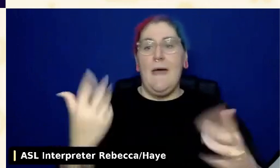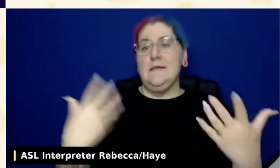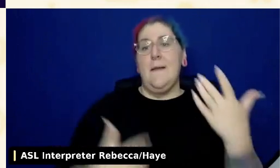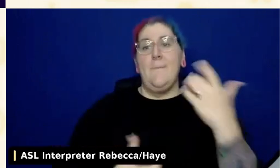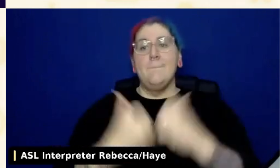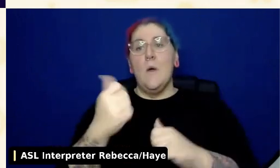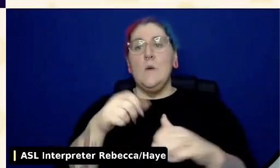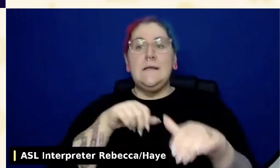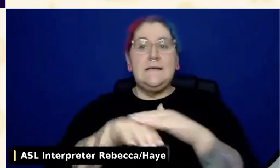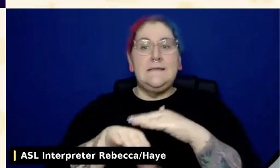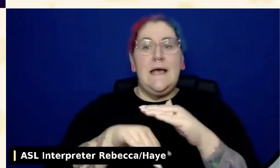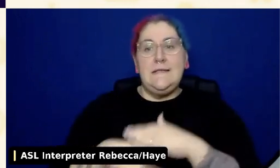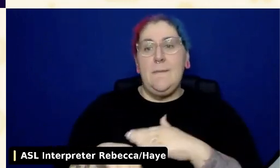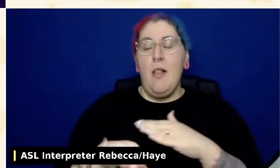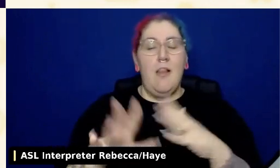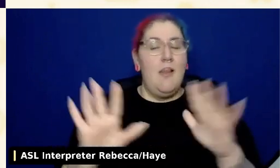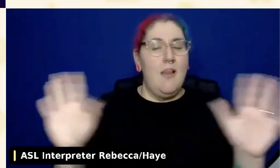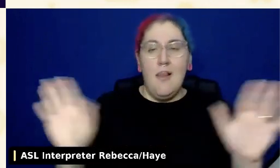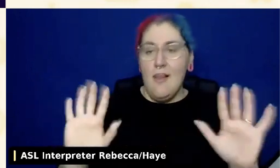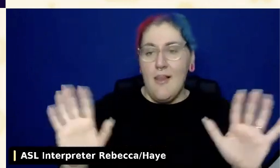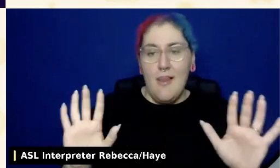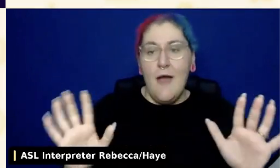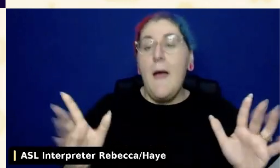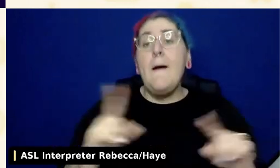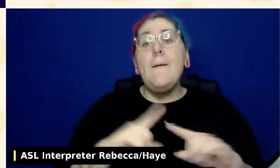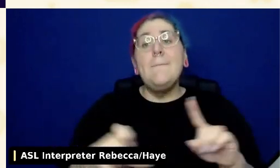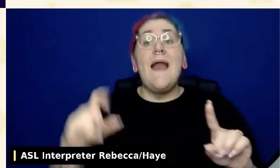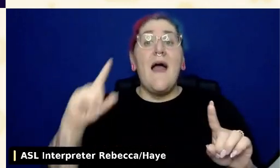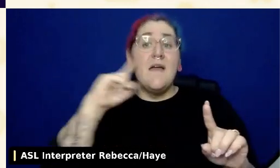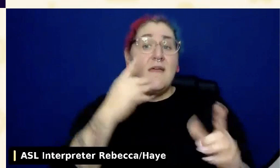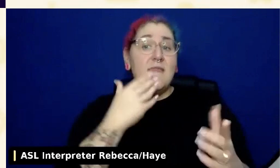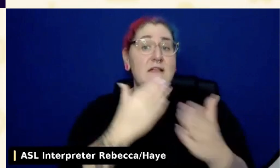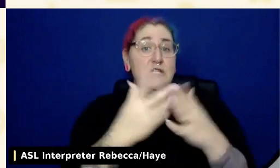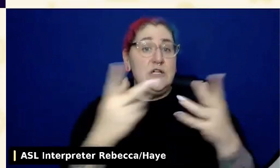if you only look for those things, but I think that is a good place to start.